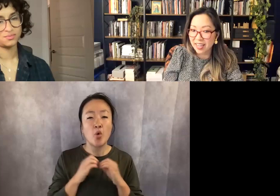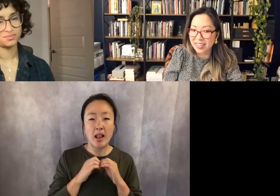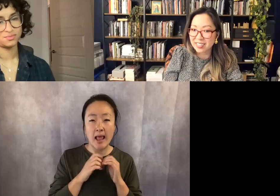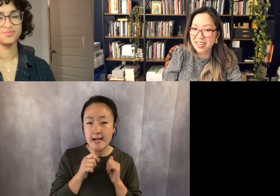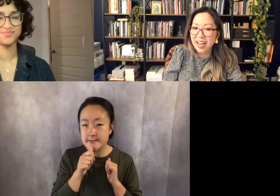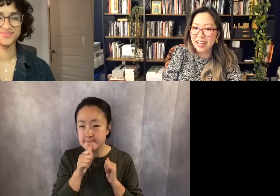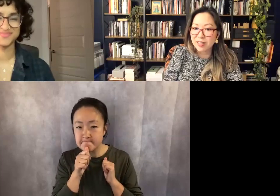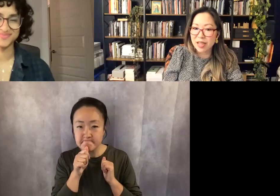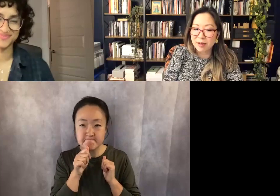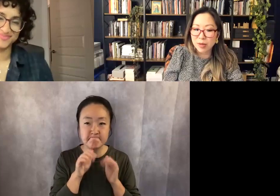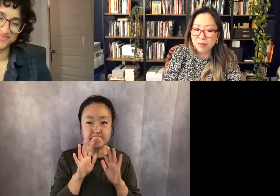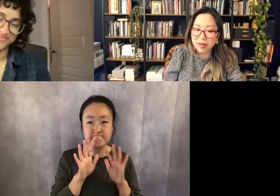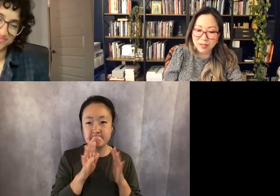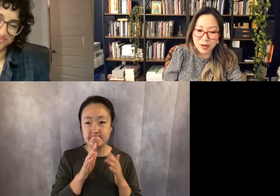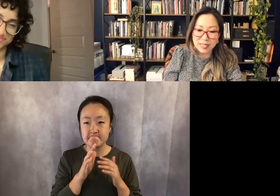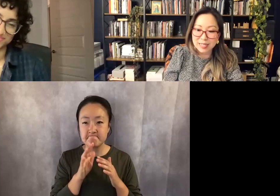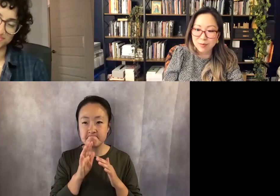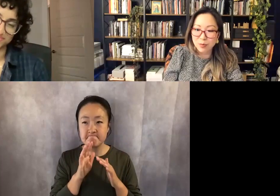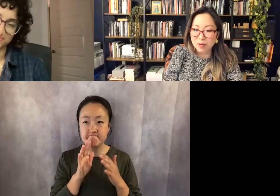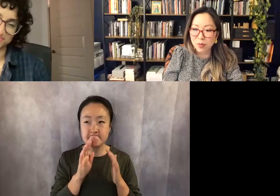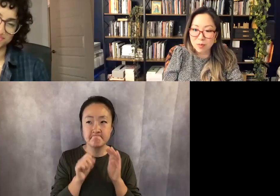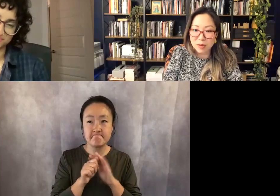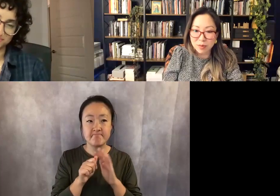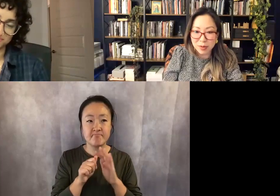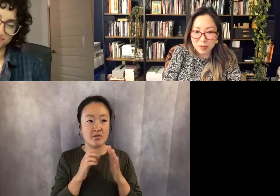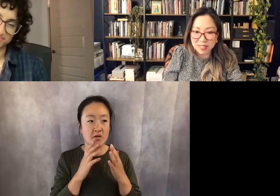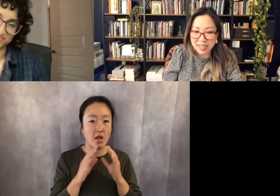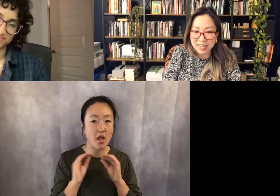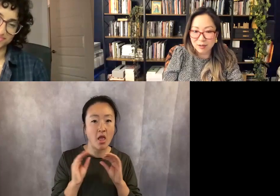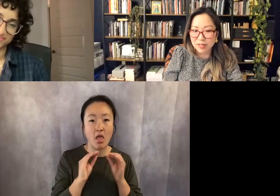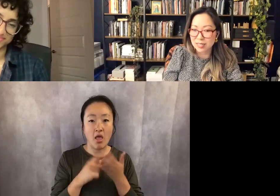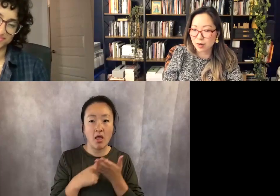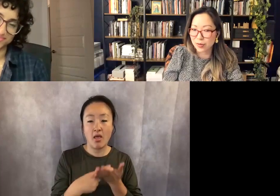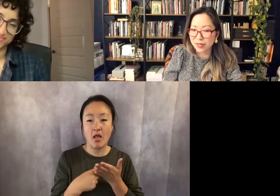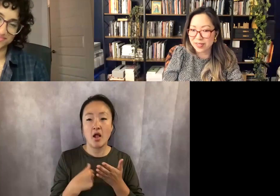and, you know, I see more and more people posting like really terrible.